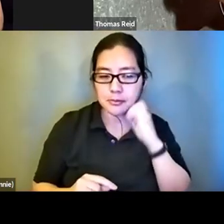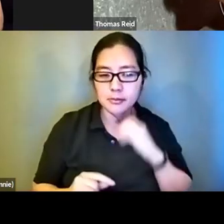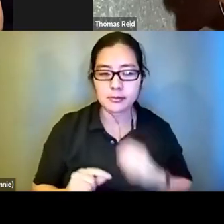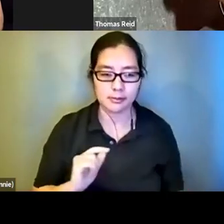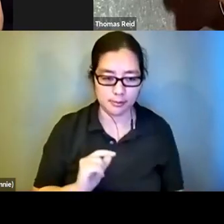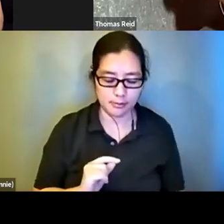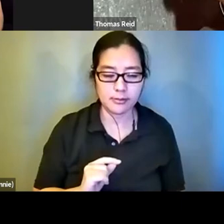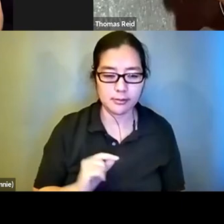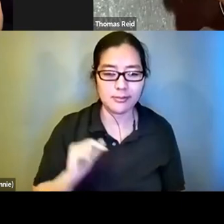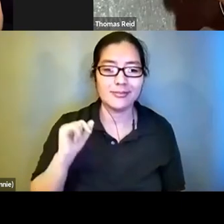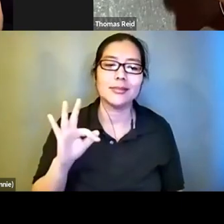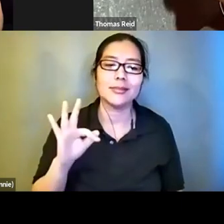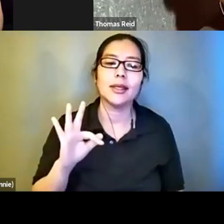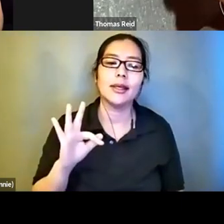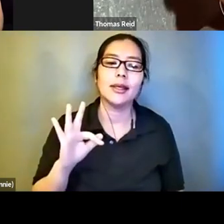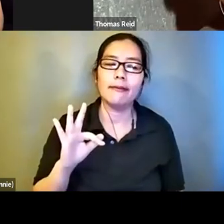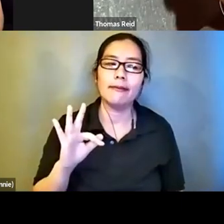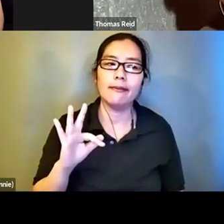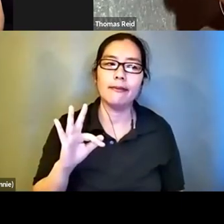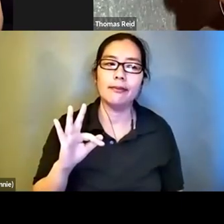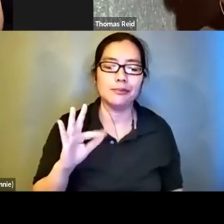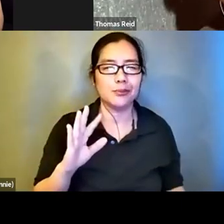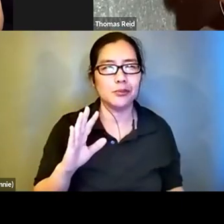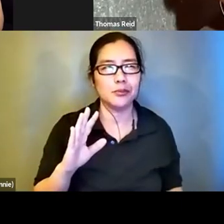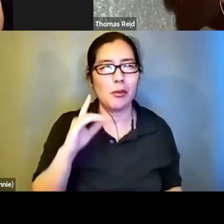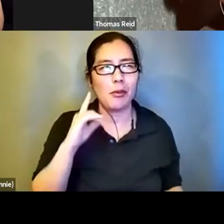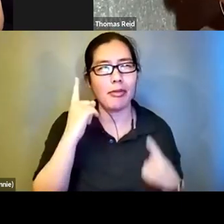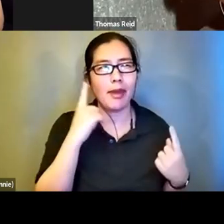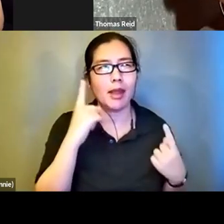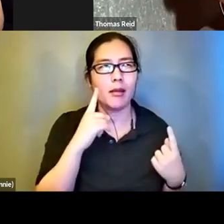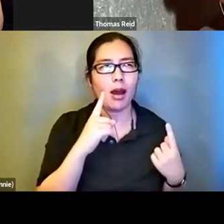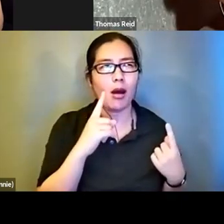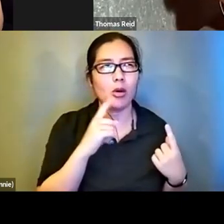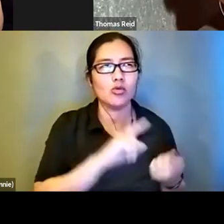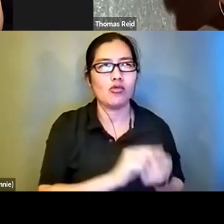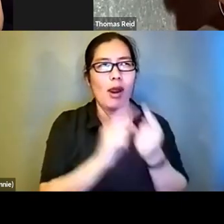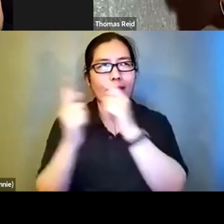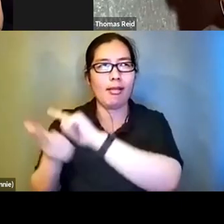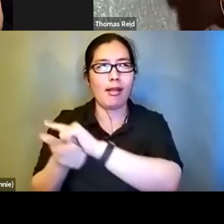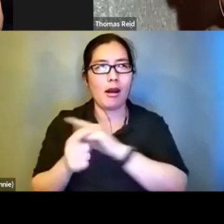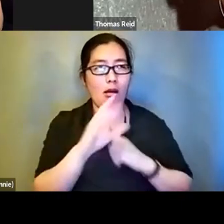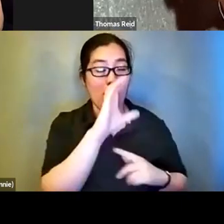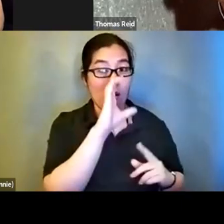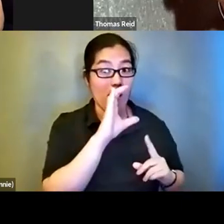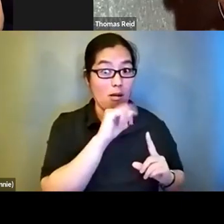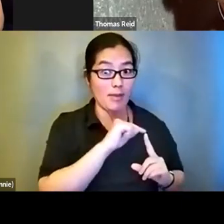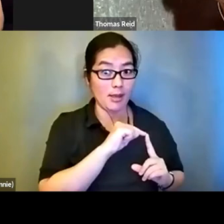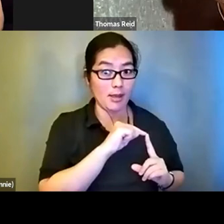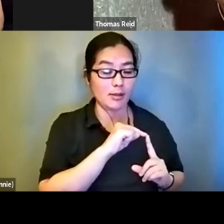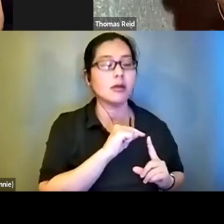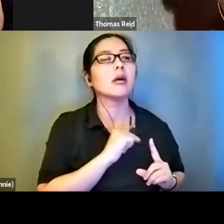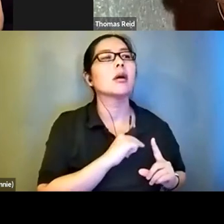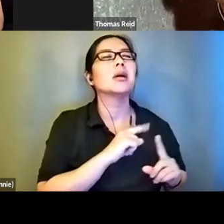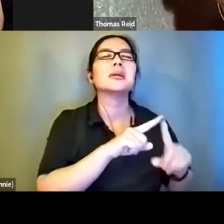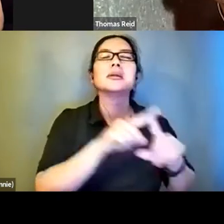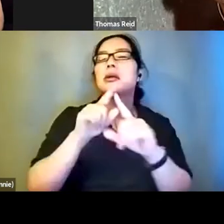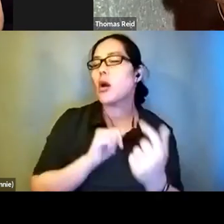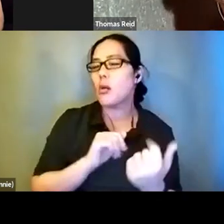translate comics from an audio description standpoint there are going to be other methods throughout the day. I would